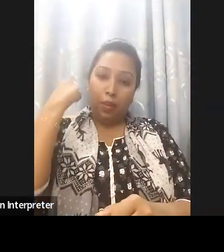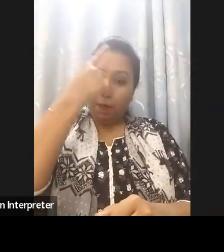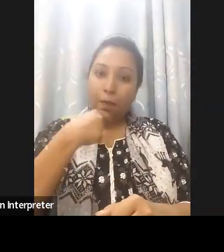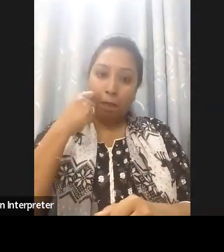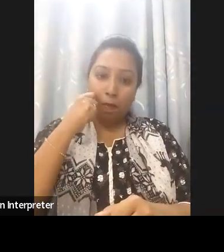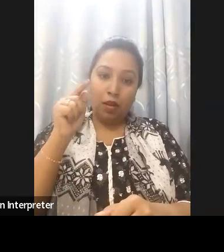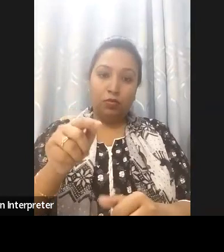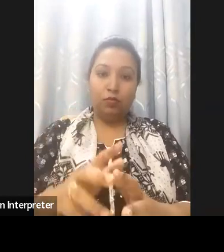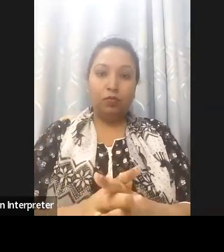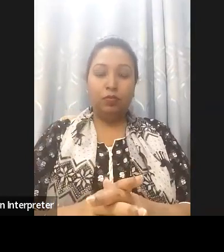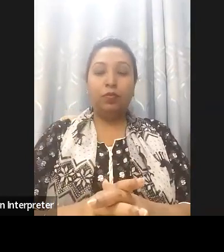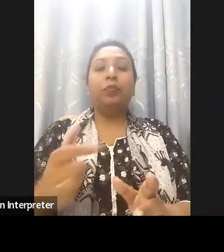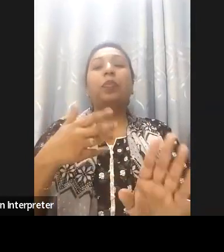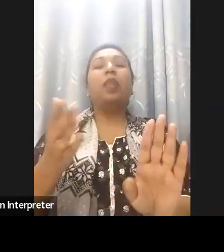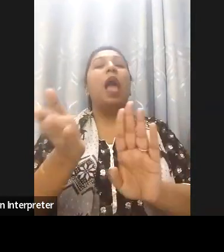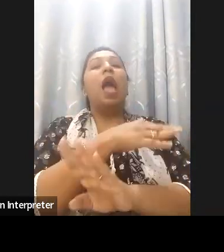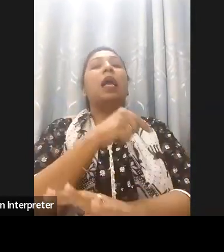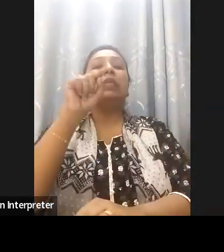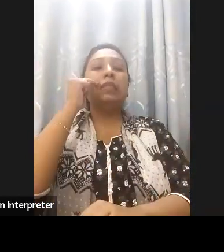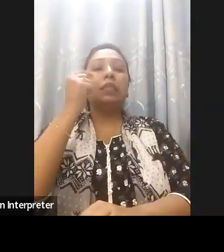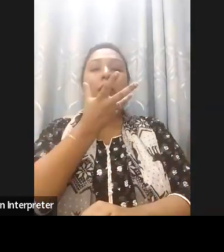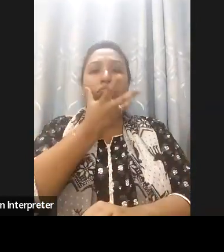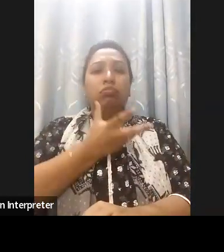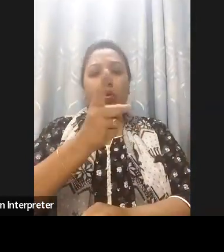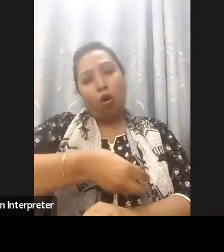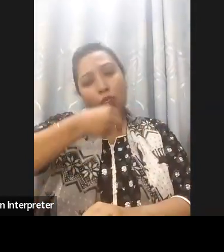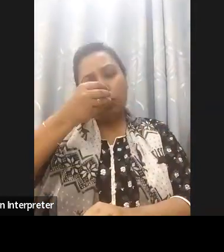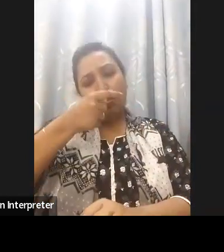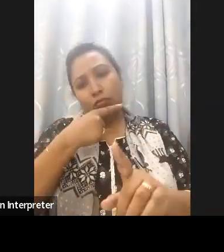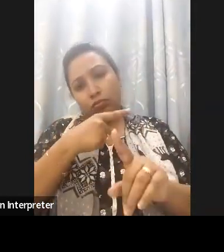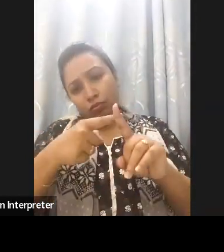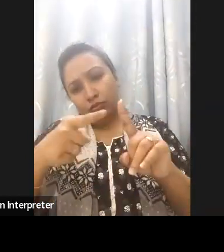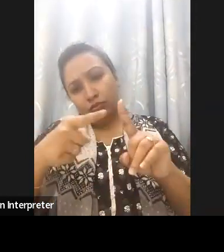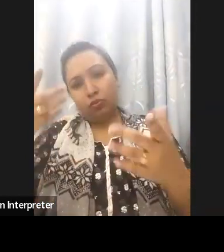all our our initiatives around creating initiative about the inclusion of persons